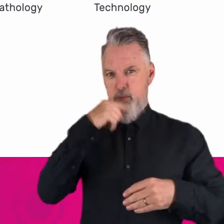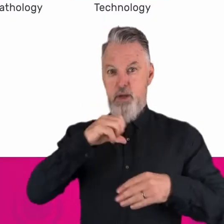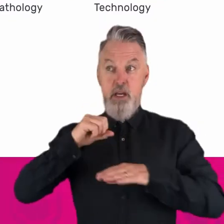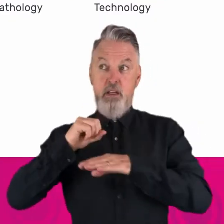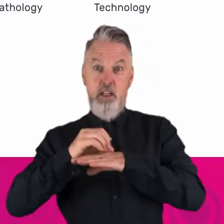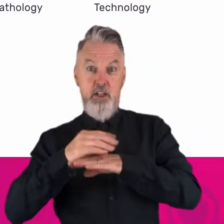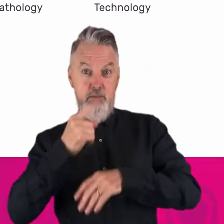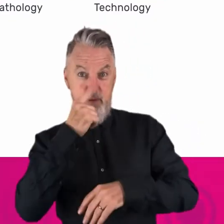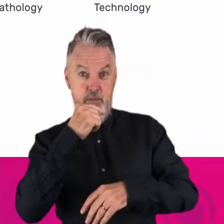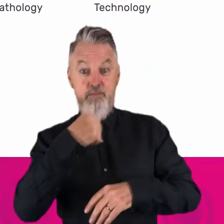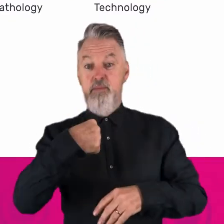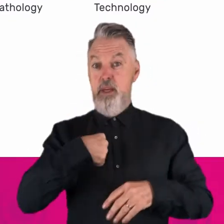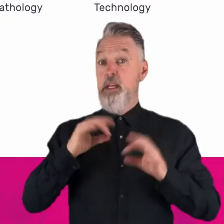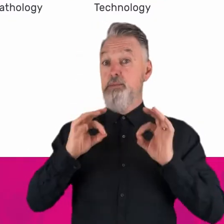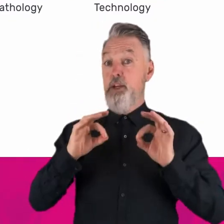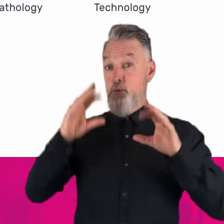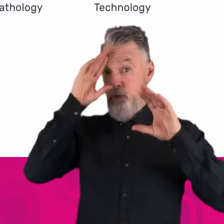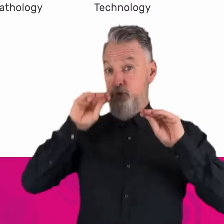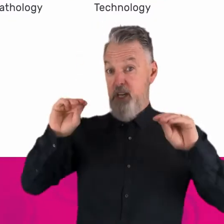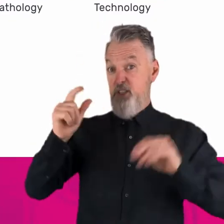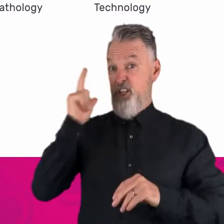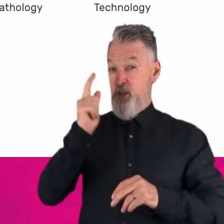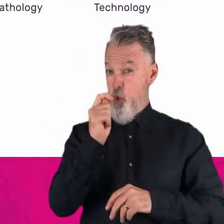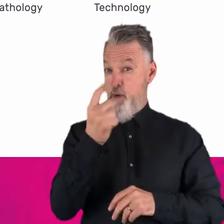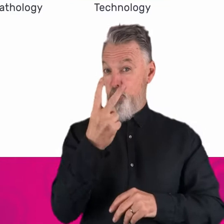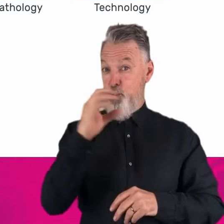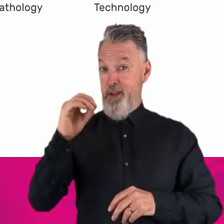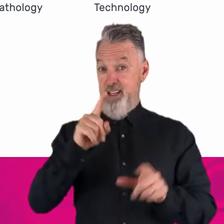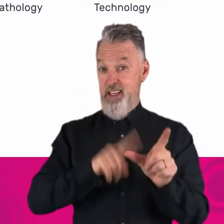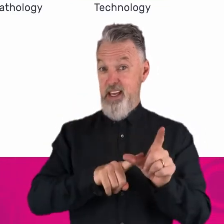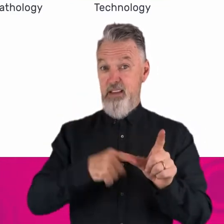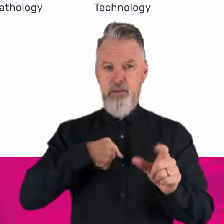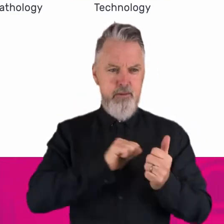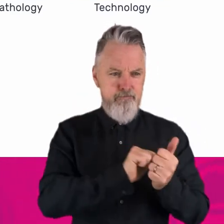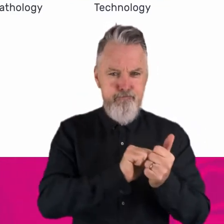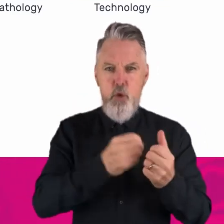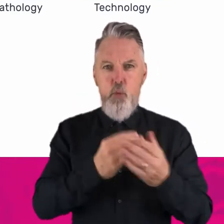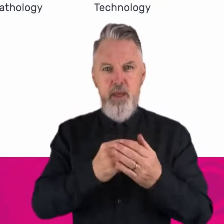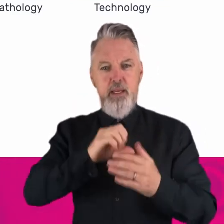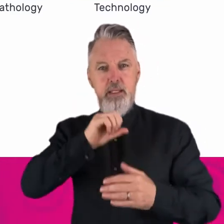I’ve been a special education teacher for almost twenty years. and have worked closely with speech pathologists throughout my career.